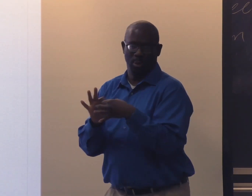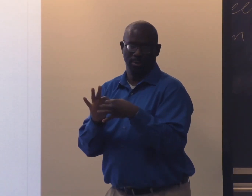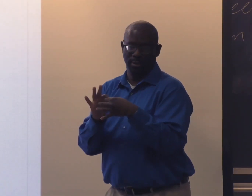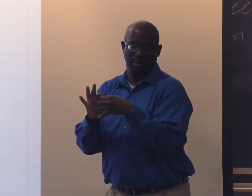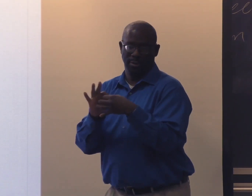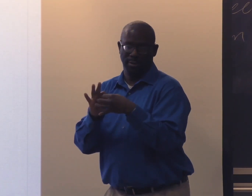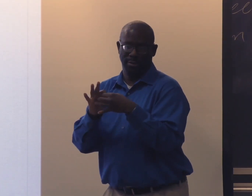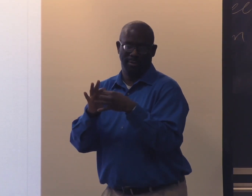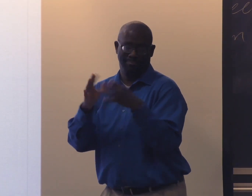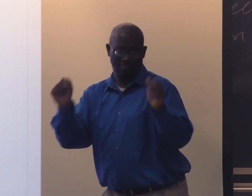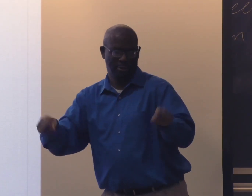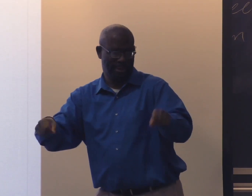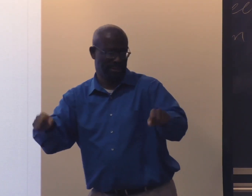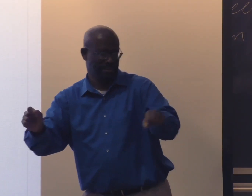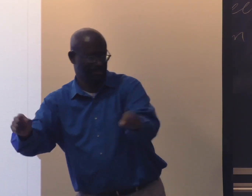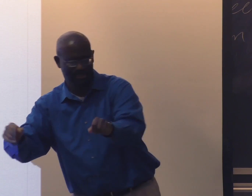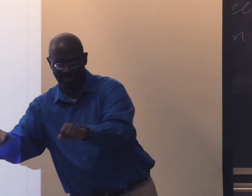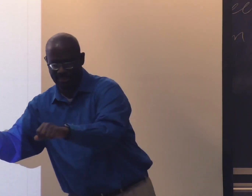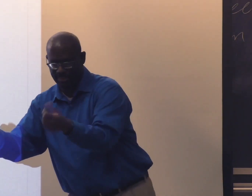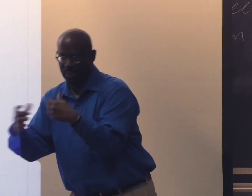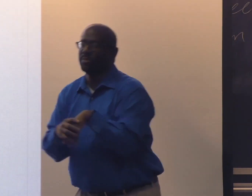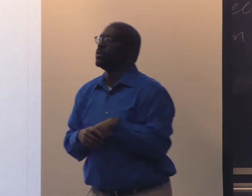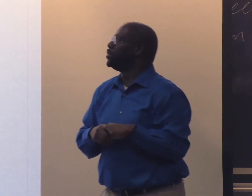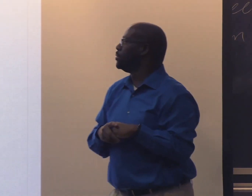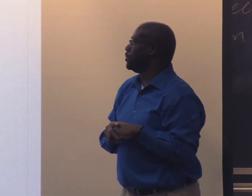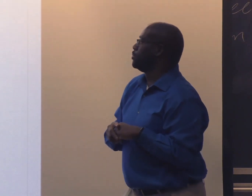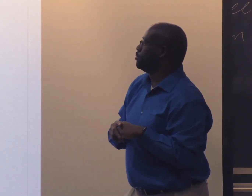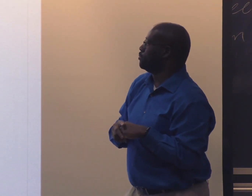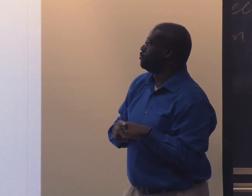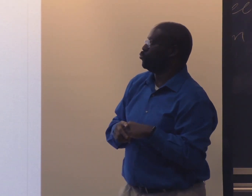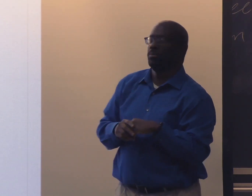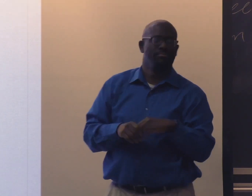It may be possible that the two of them are related. There's a possibility that they are actually related.